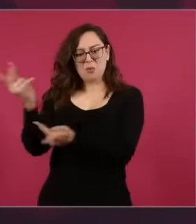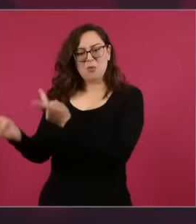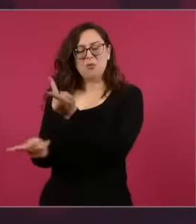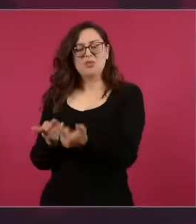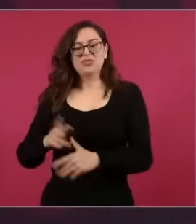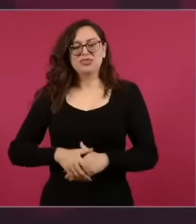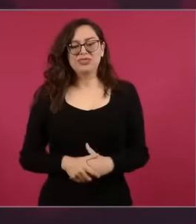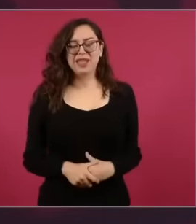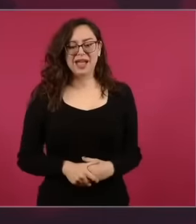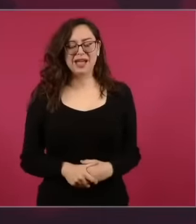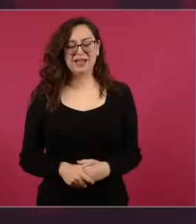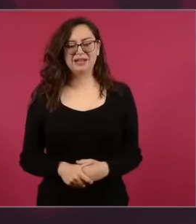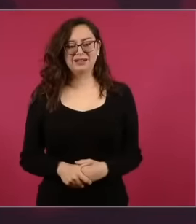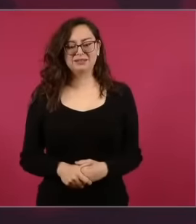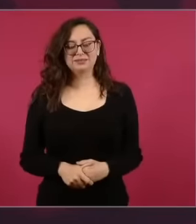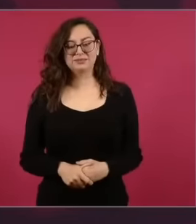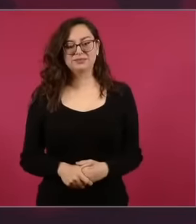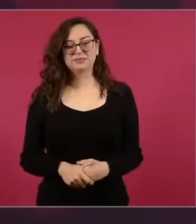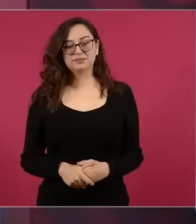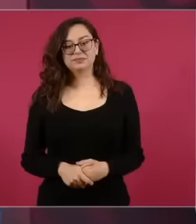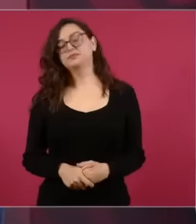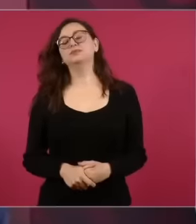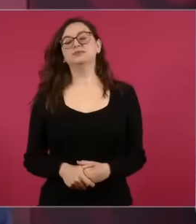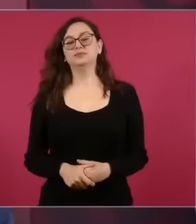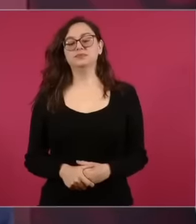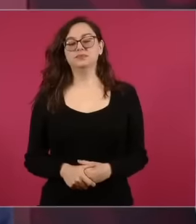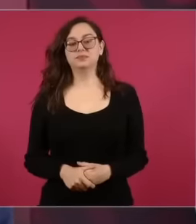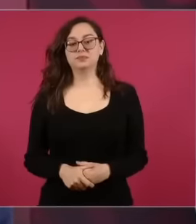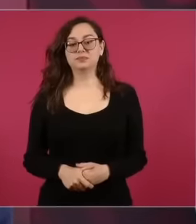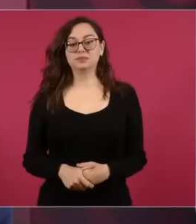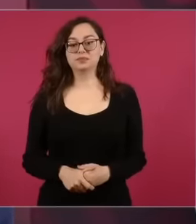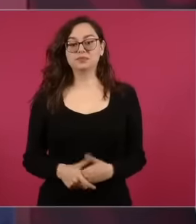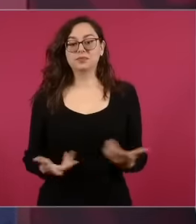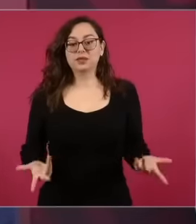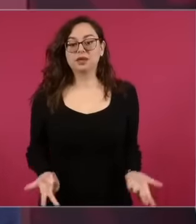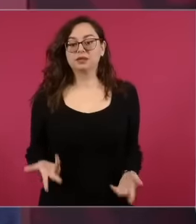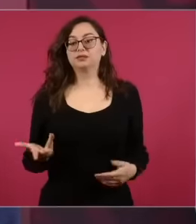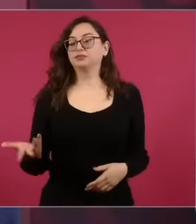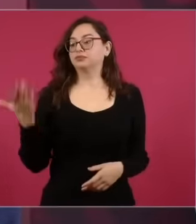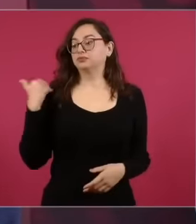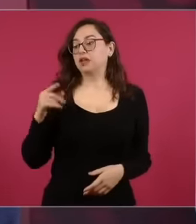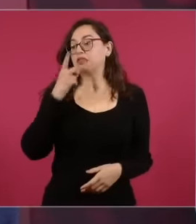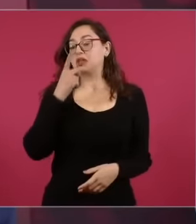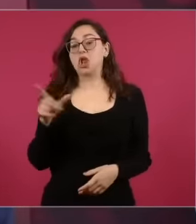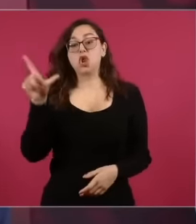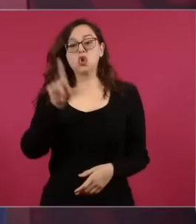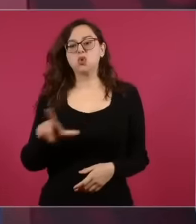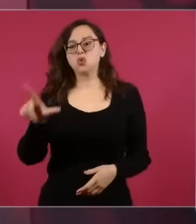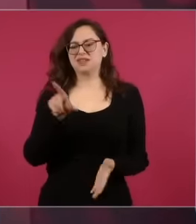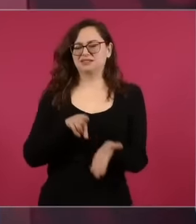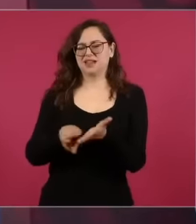it's like Black Monday, which should be White Monday, not this one. Why